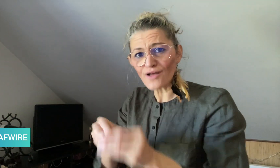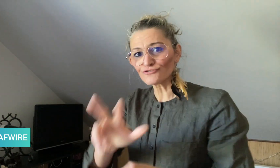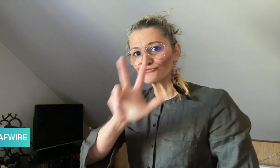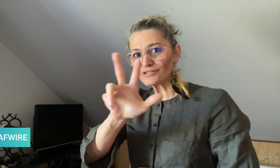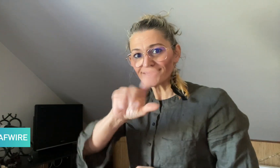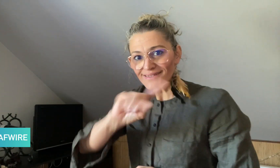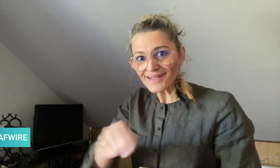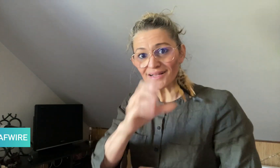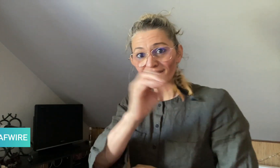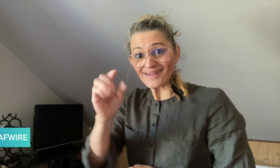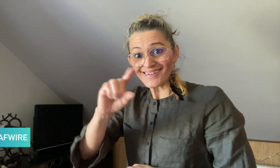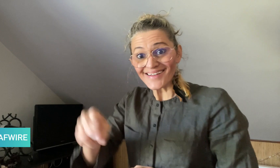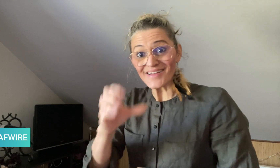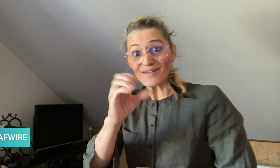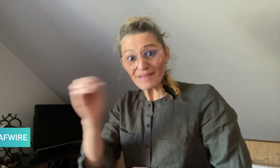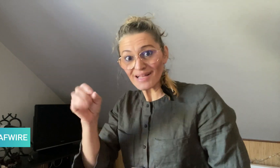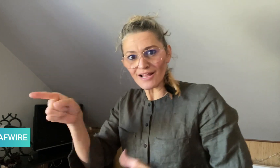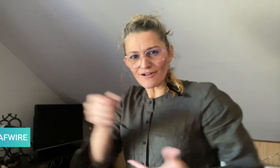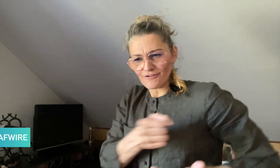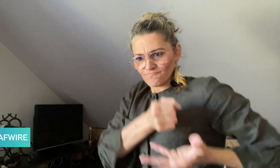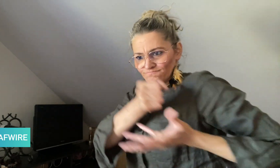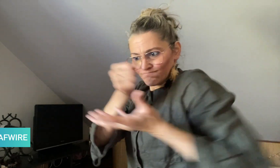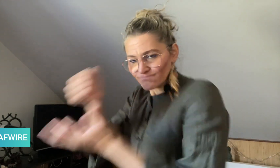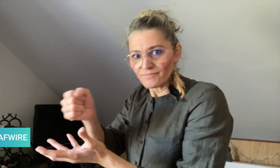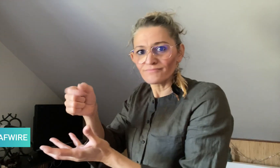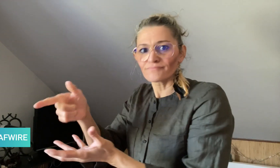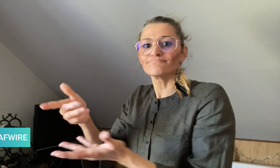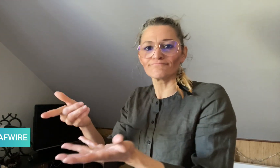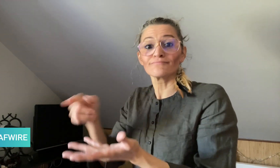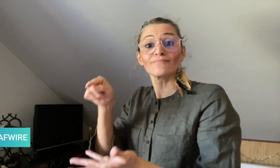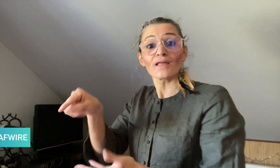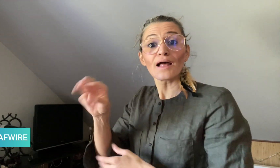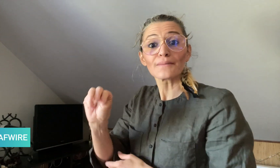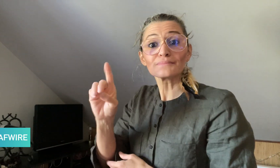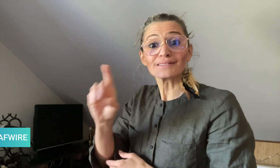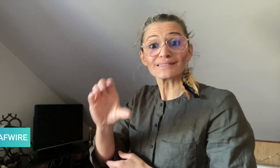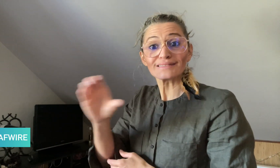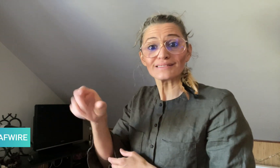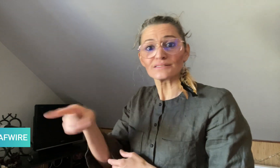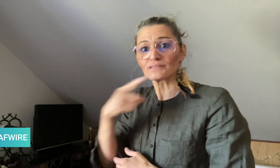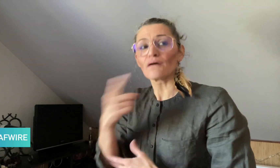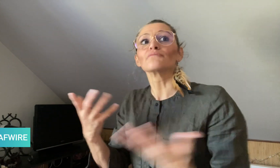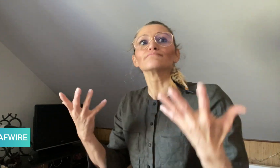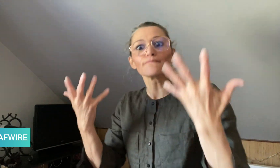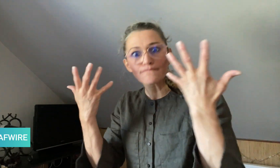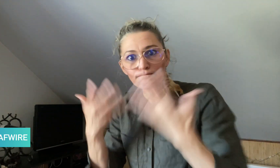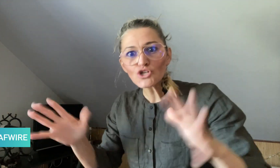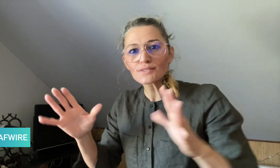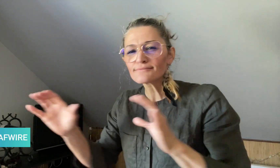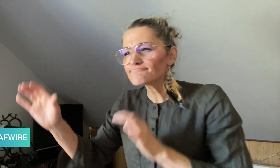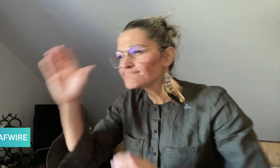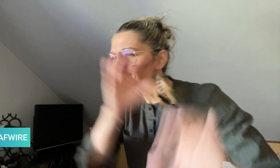it a total of $3 million that they have received.